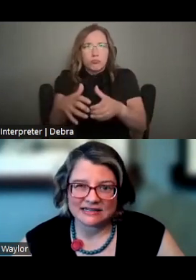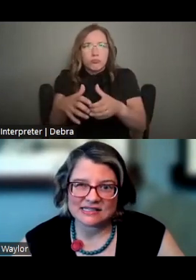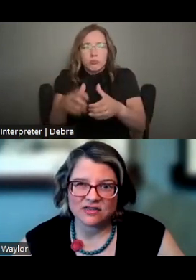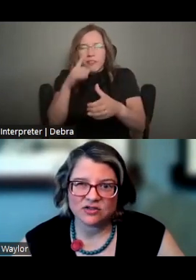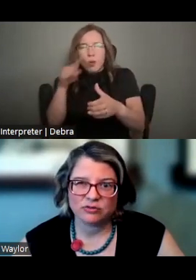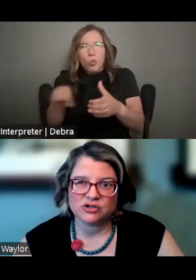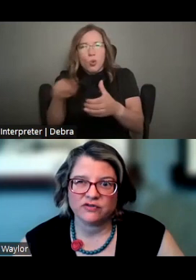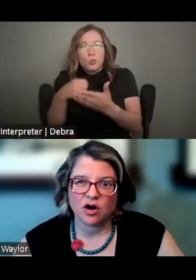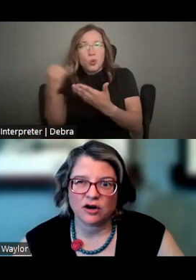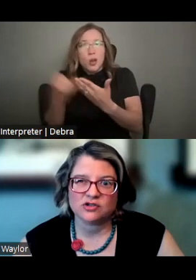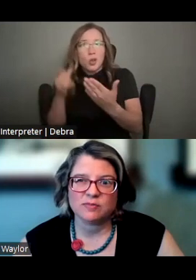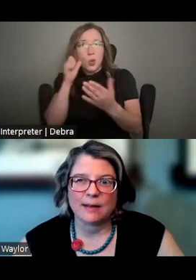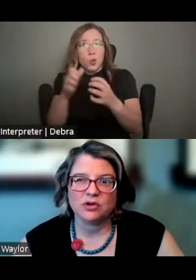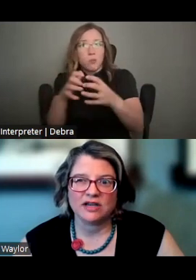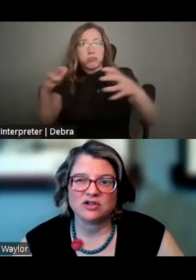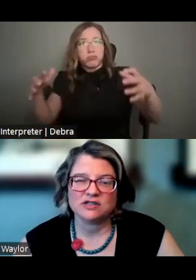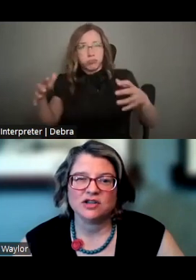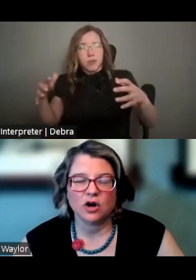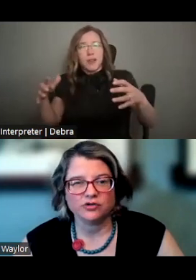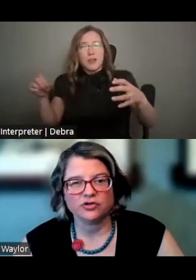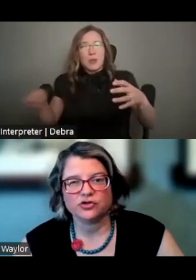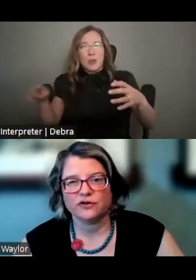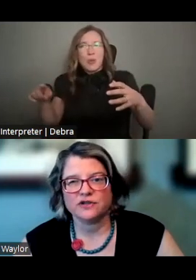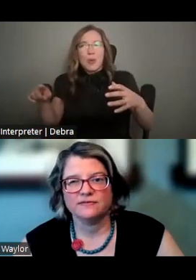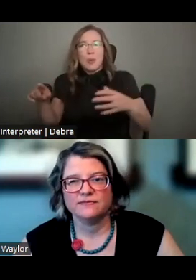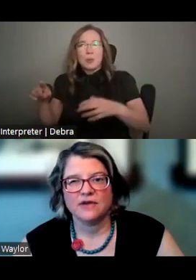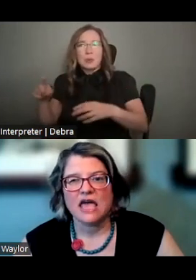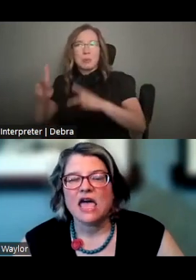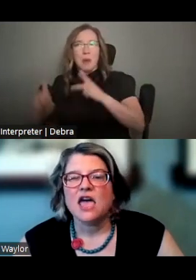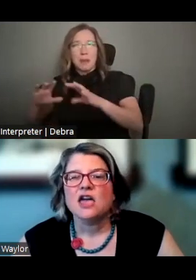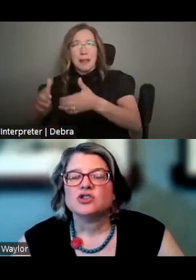EXTEND THE REACH OF THE ARTS TO POPULATIONS THAT ARE UNDERSERVED.